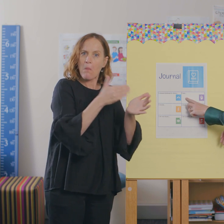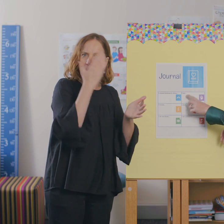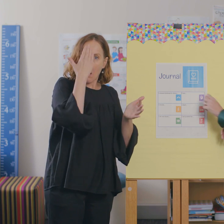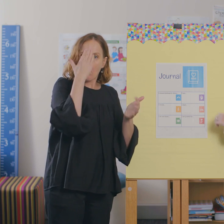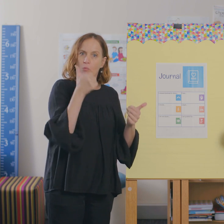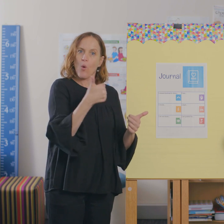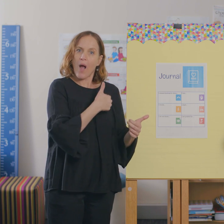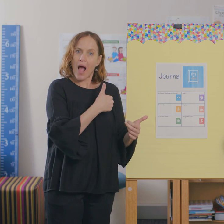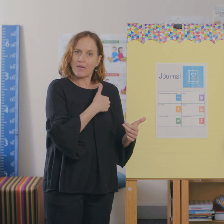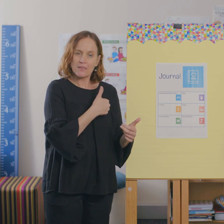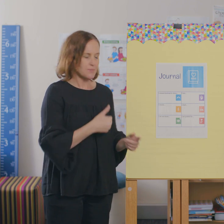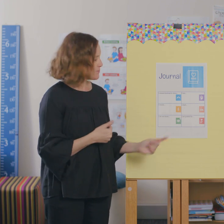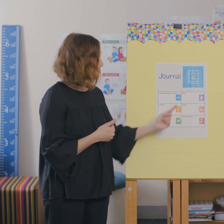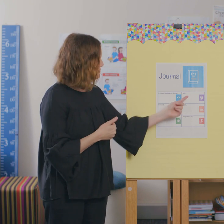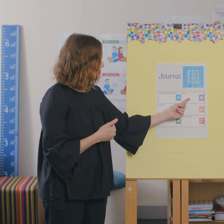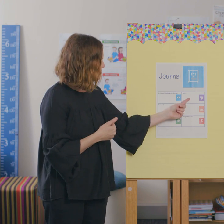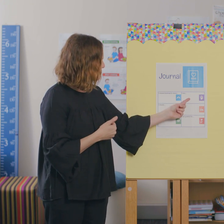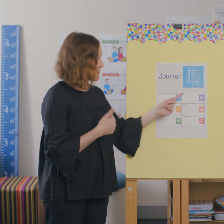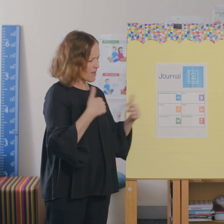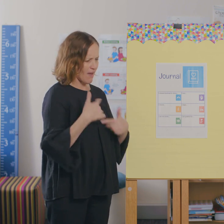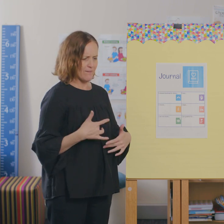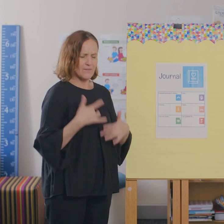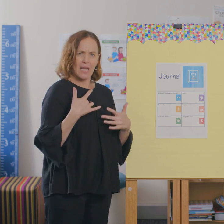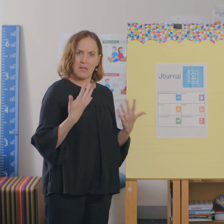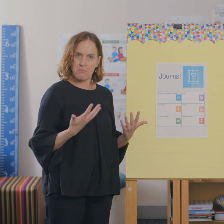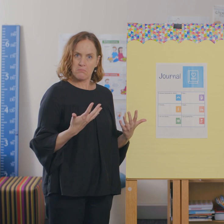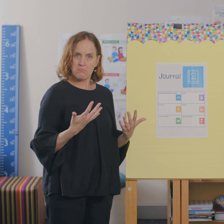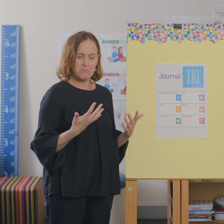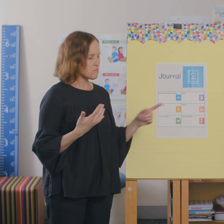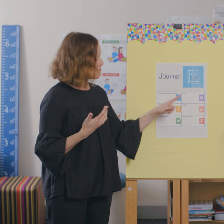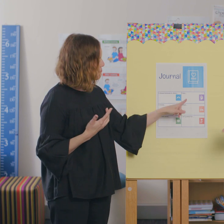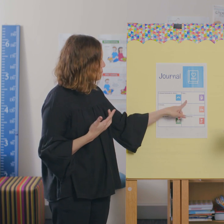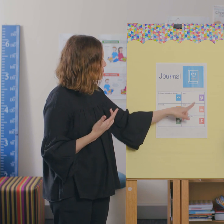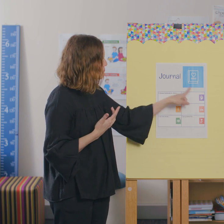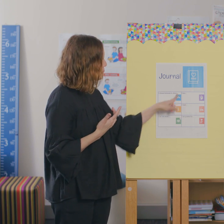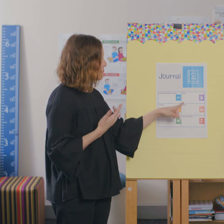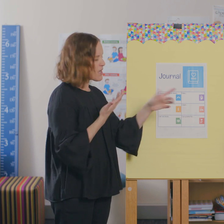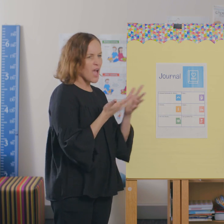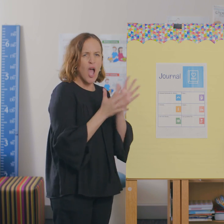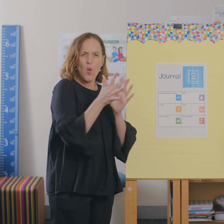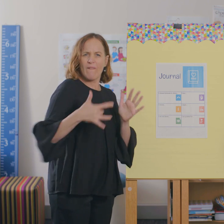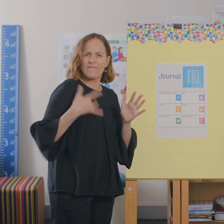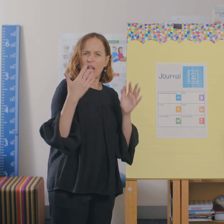Two: How I feel. In here, write how you're feeling today.